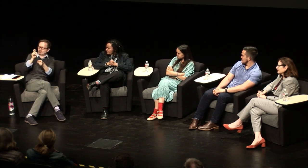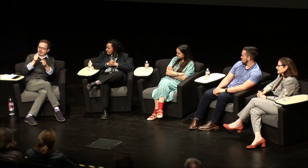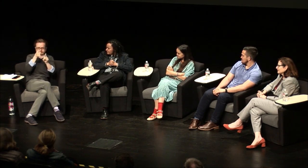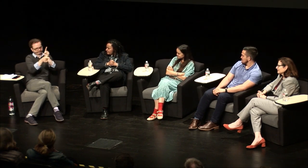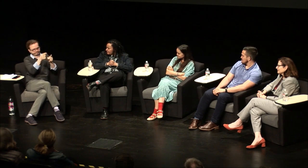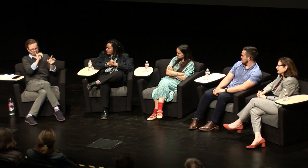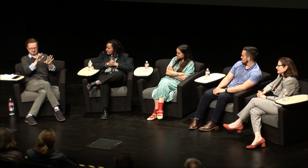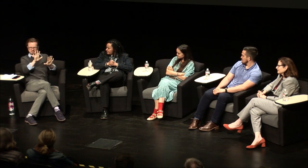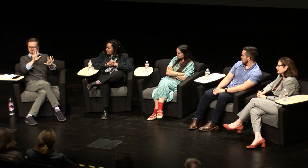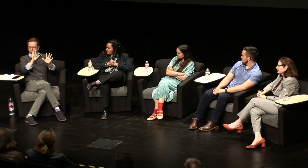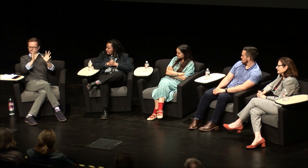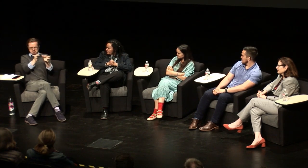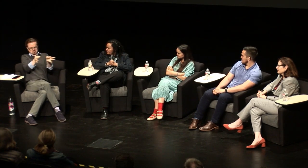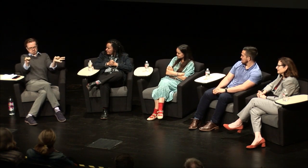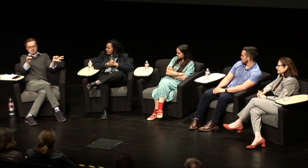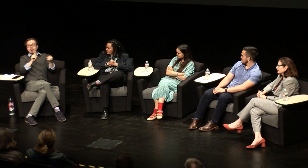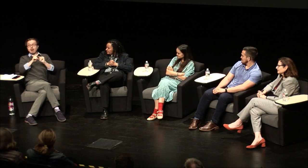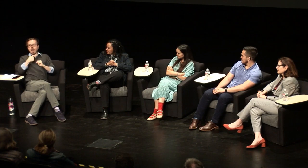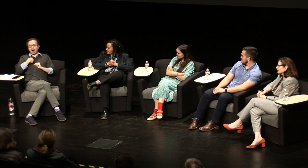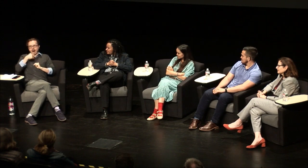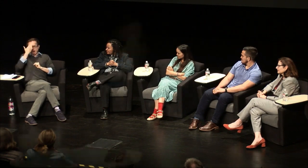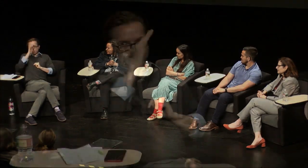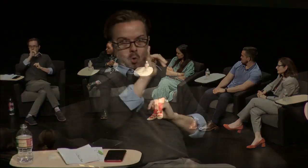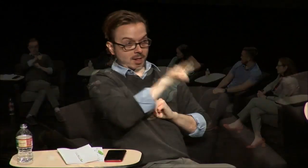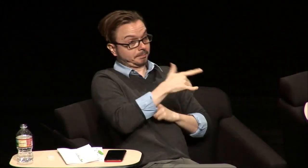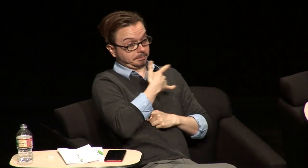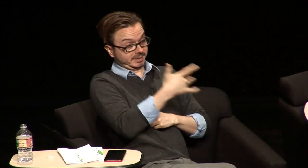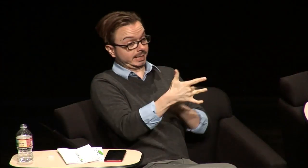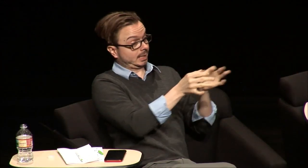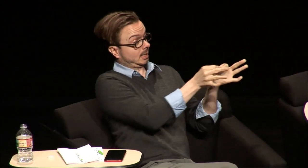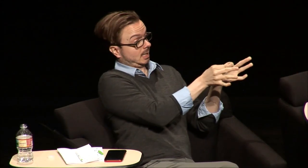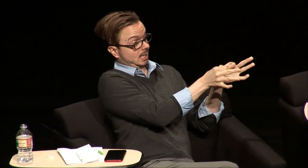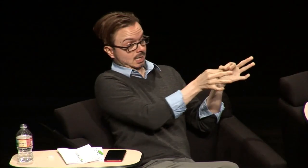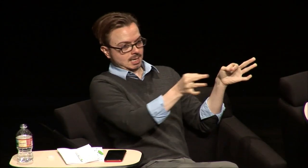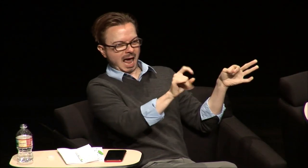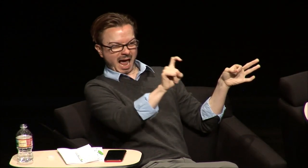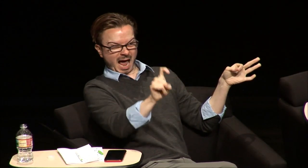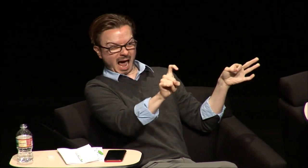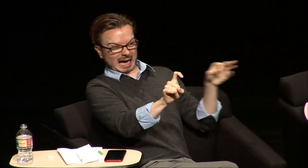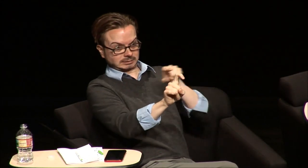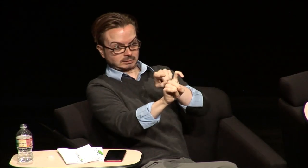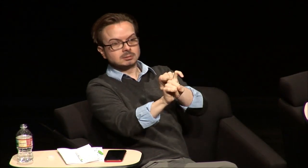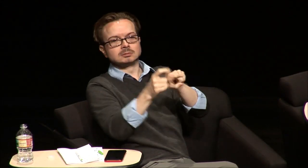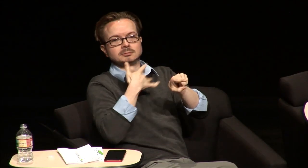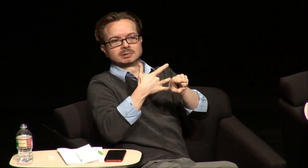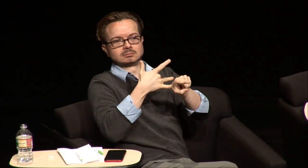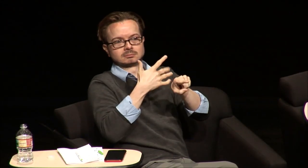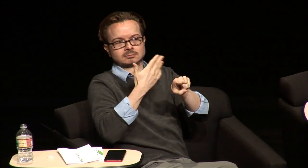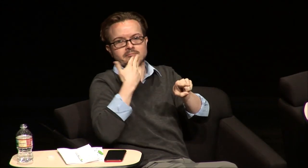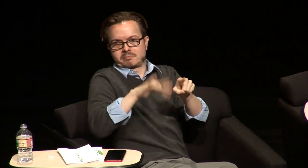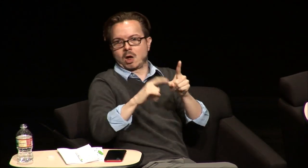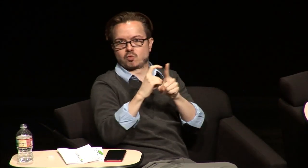the characters so we're watching this and I didn't realize that a specific